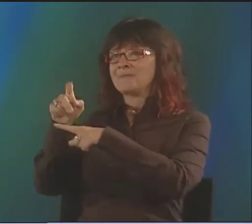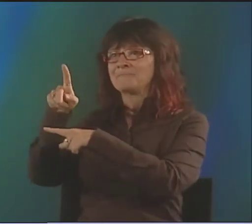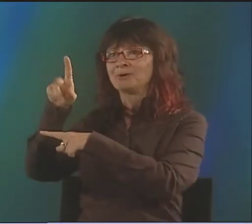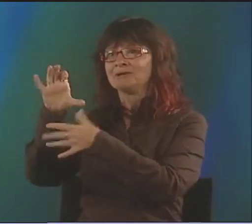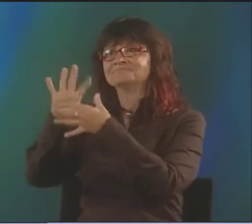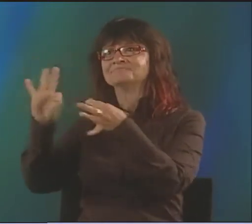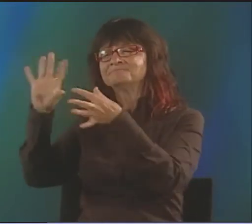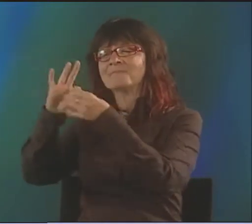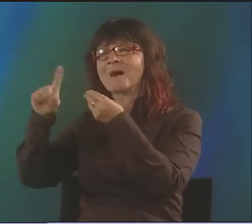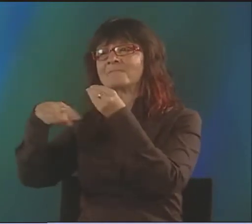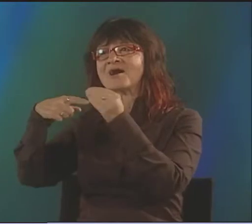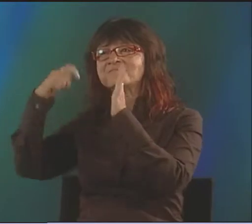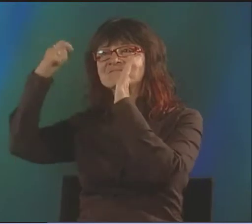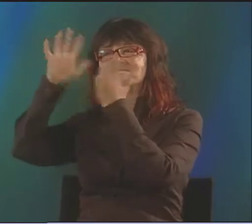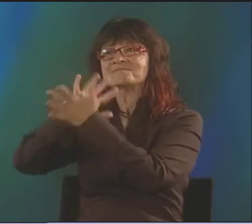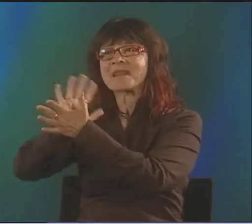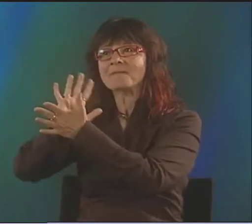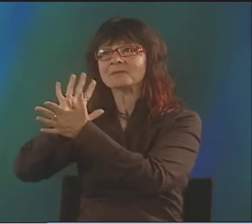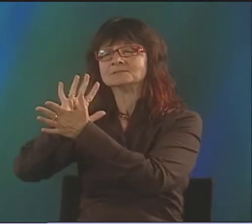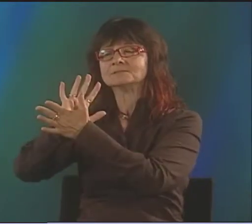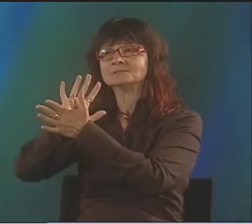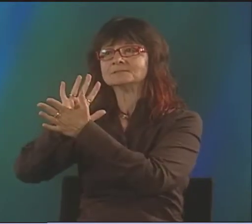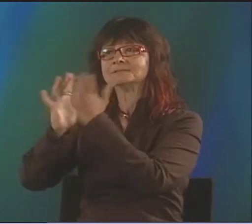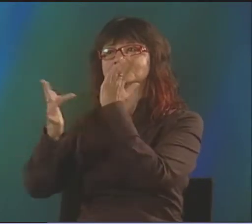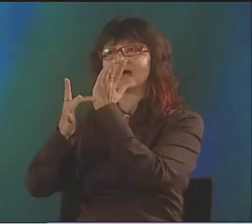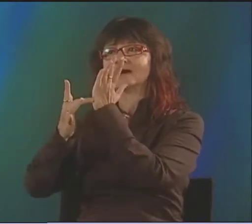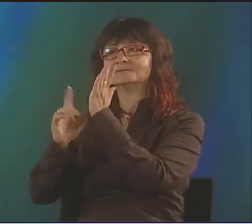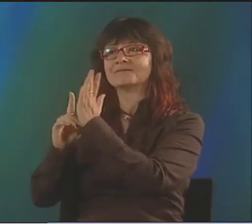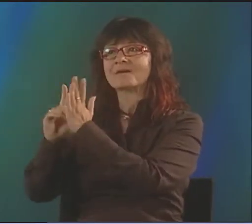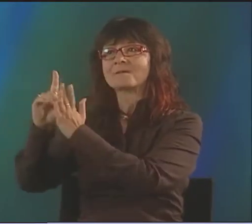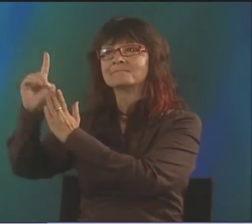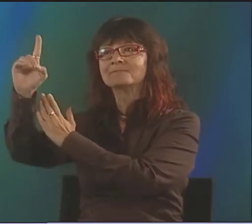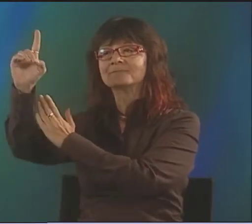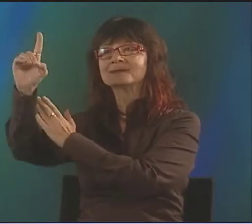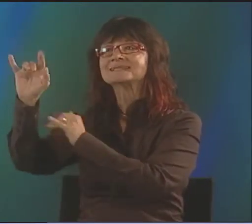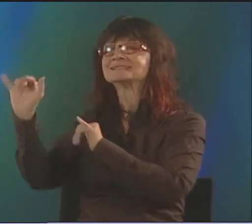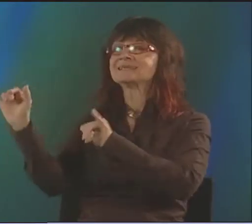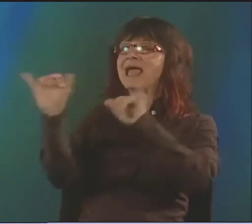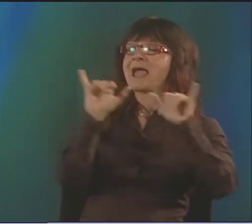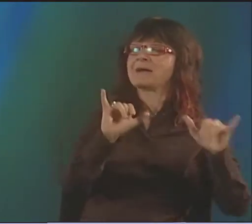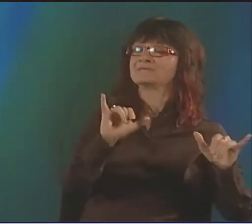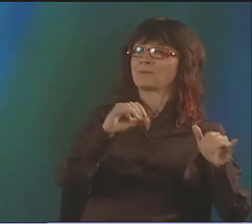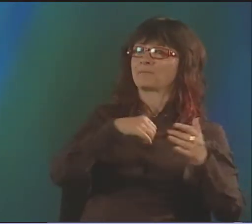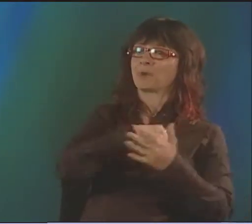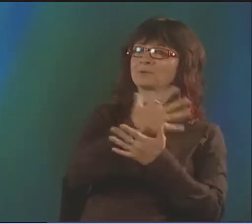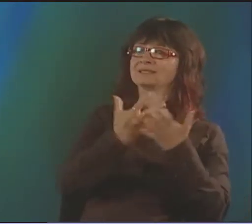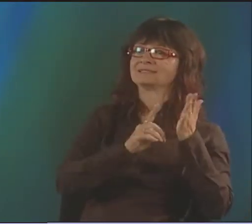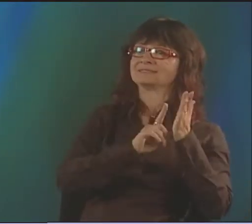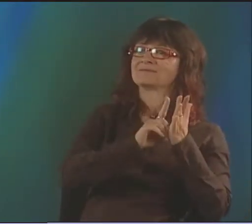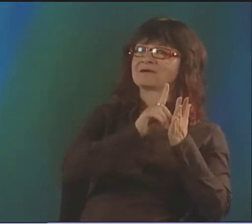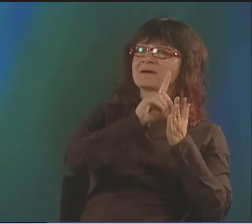AND CLASSIFIERS HELP US WITH THAT. PETER WAS TALKING A LOT ABOUT FILM TECHNIQUES IN HIS WORK